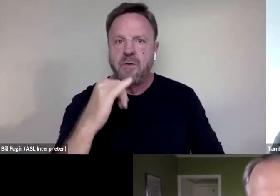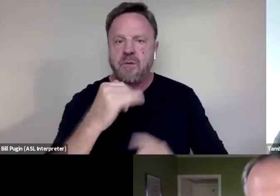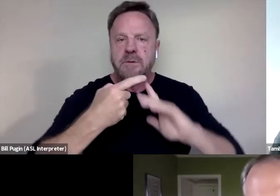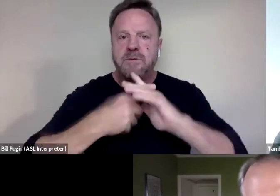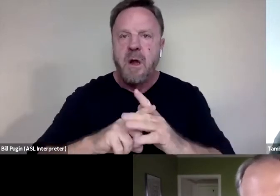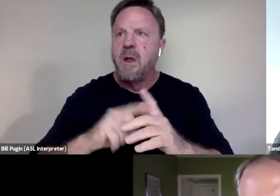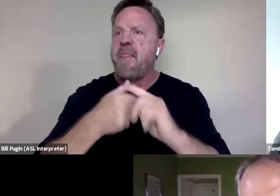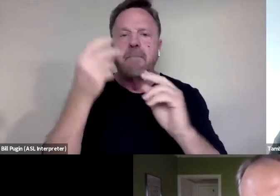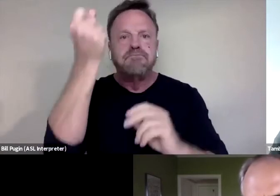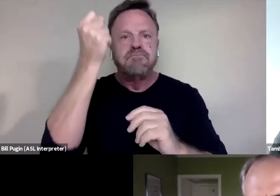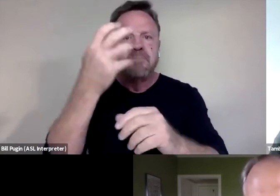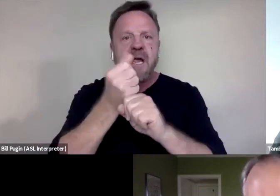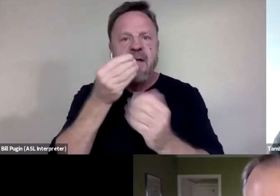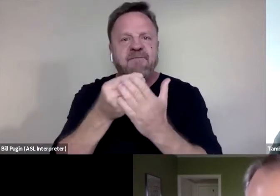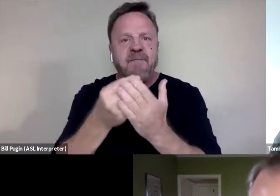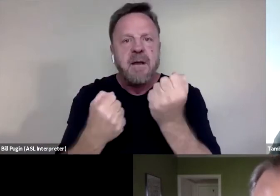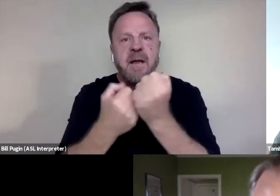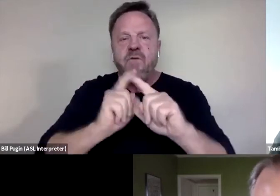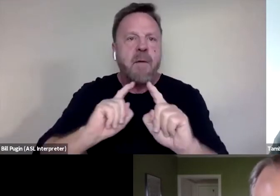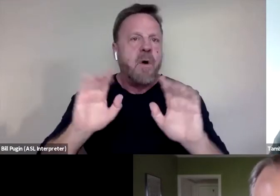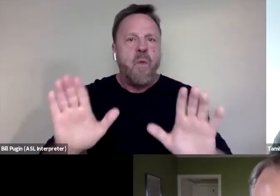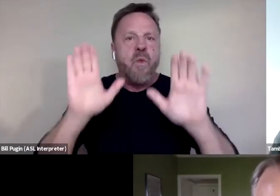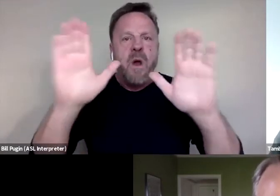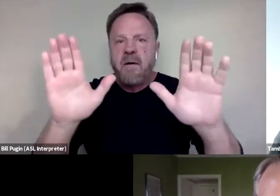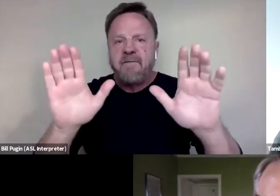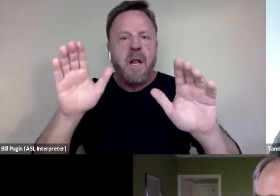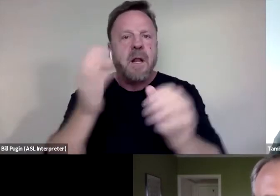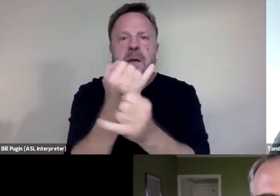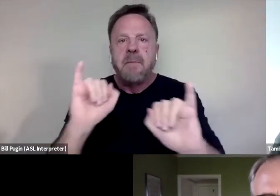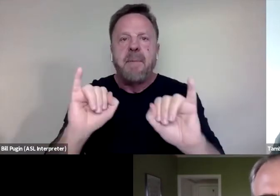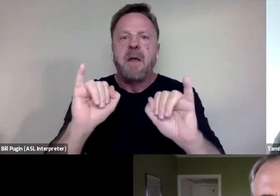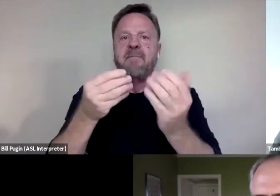from a wonderful independent funder, Impact Partners.